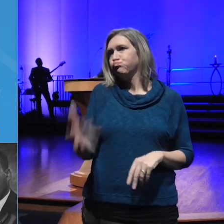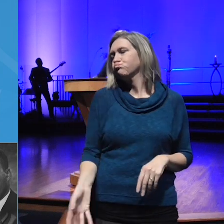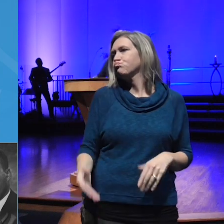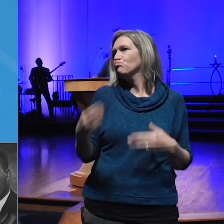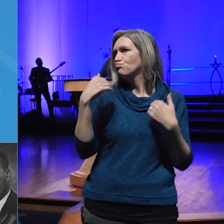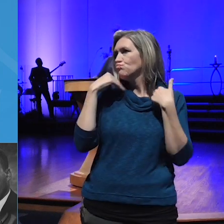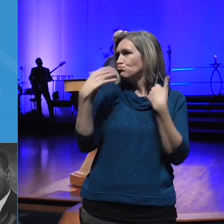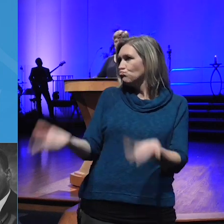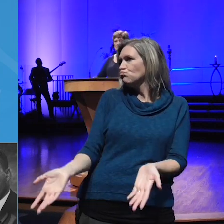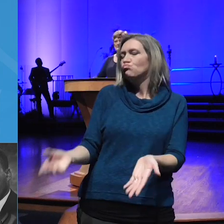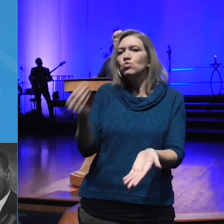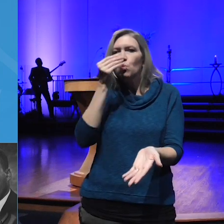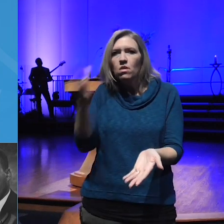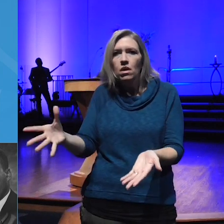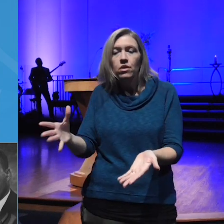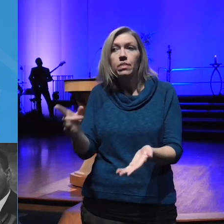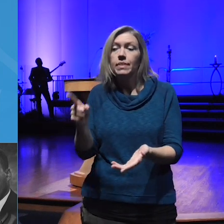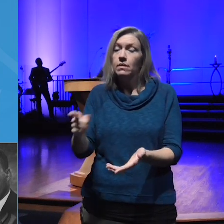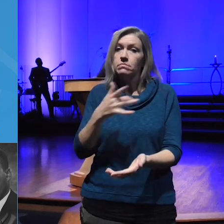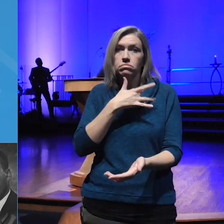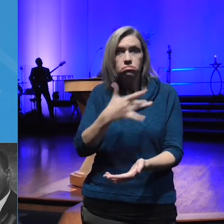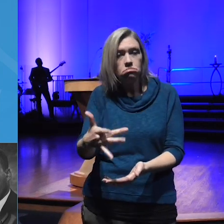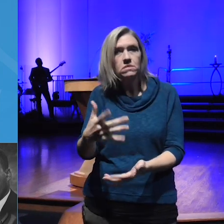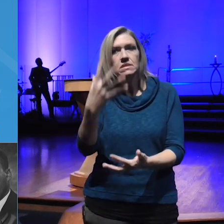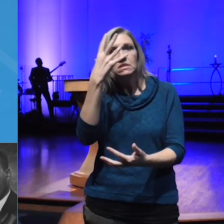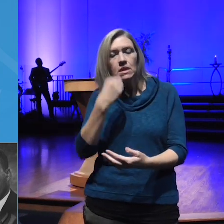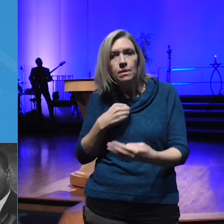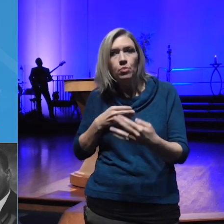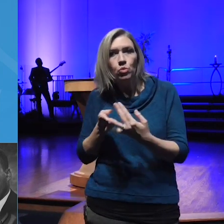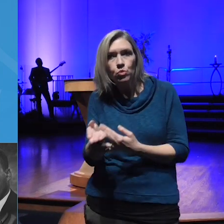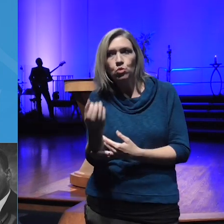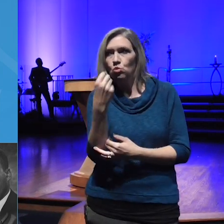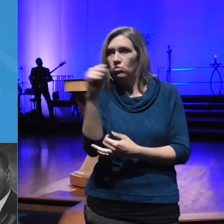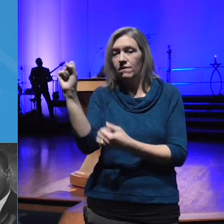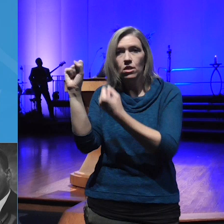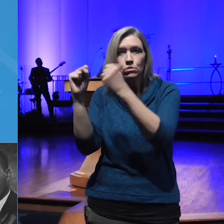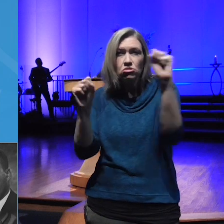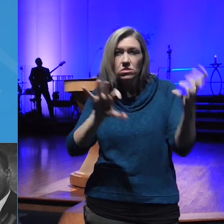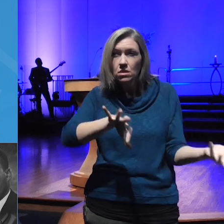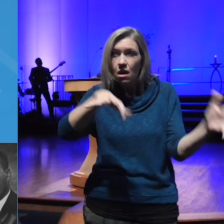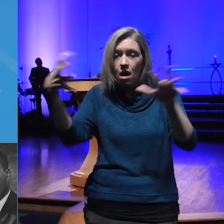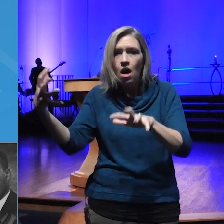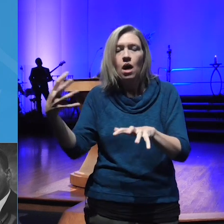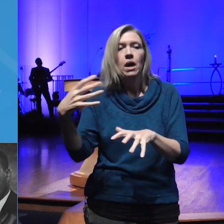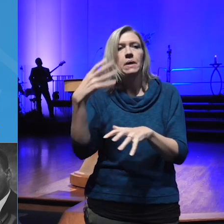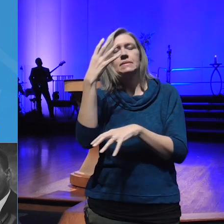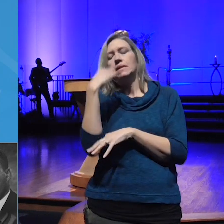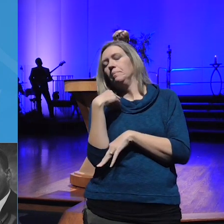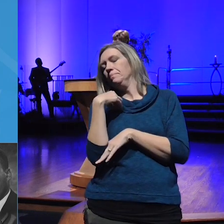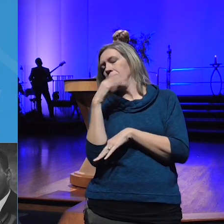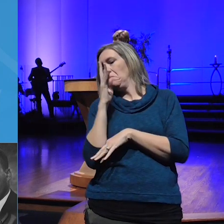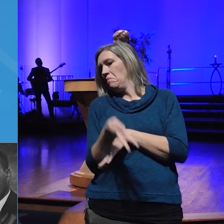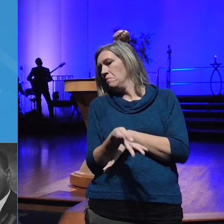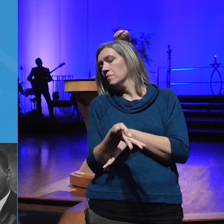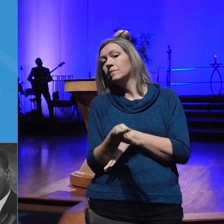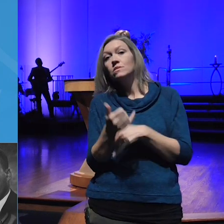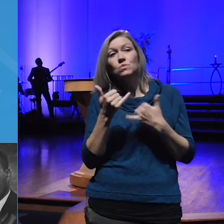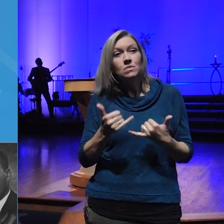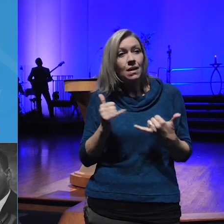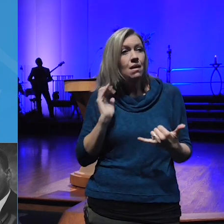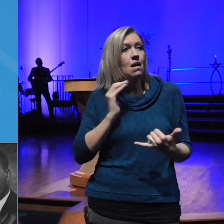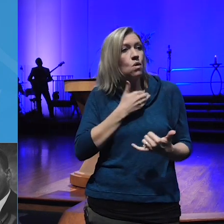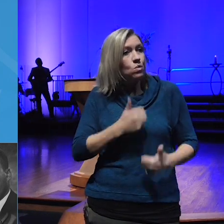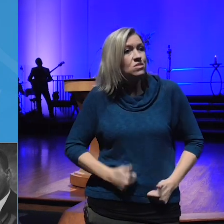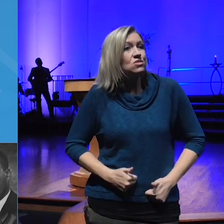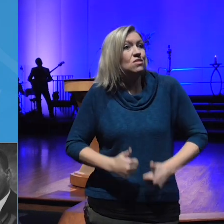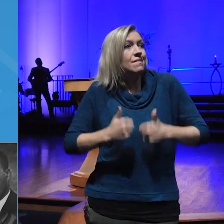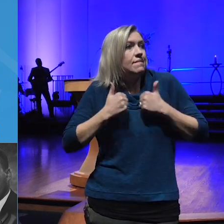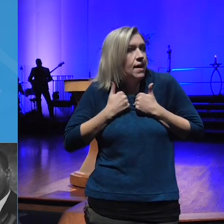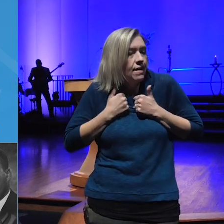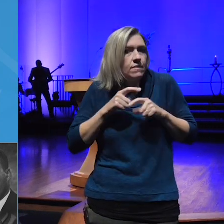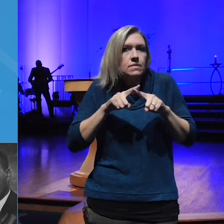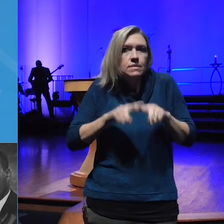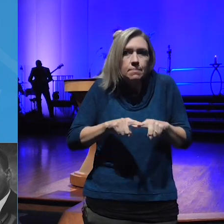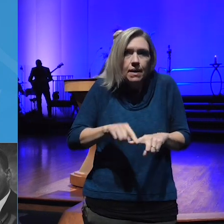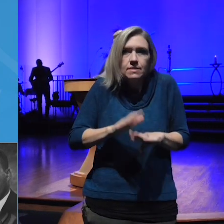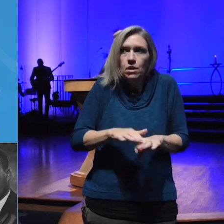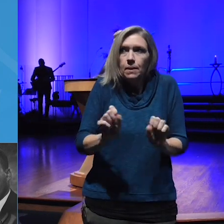for sleeping through revolutions today our very survival depends on our ability to stay awake